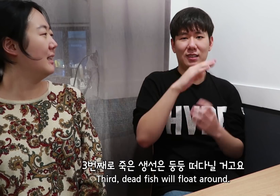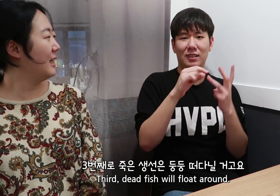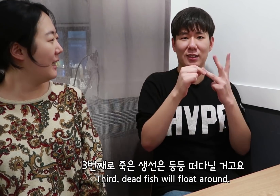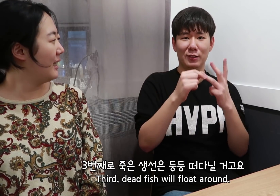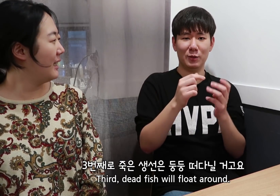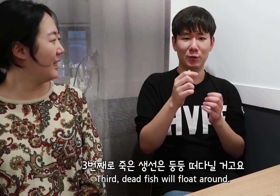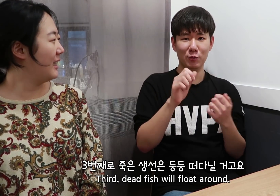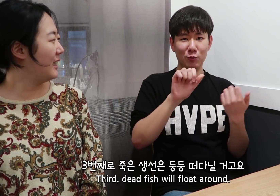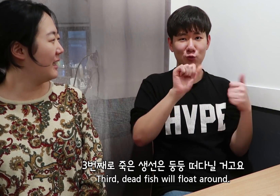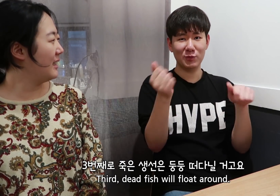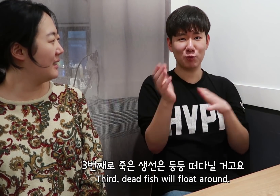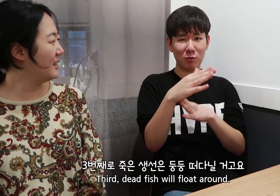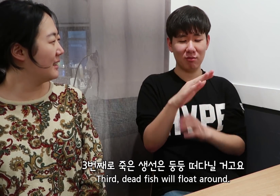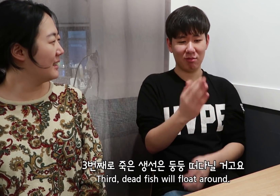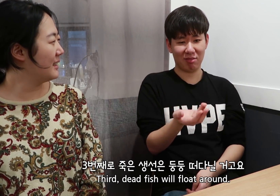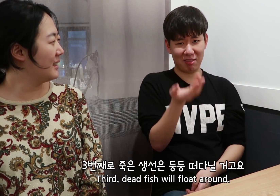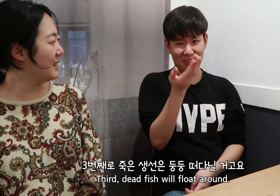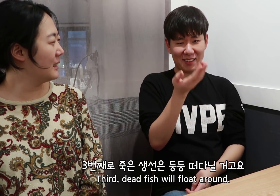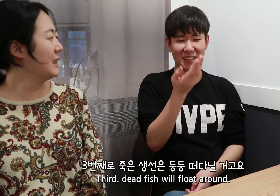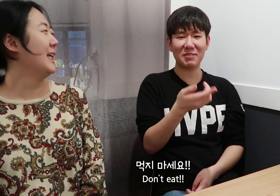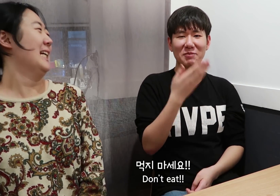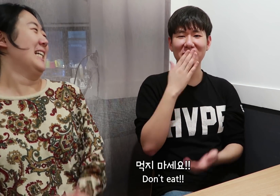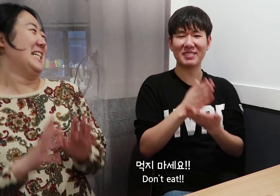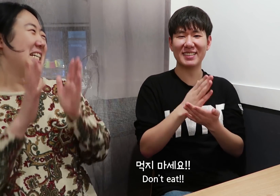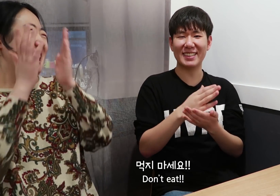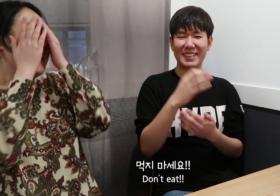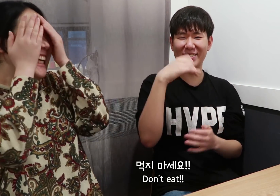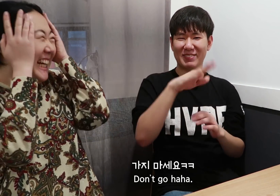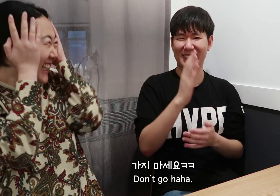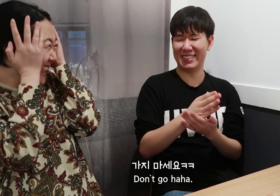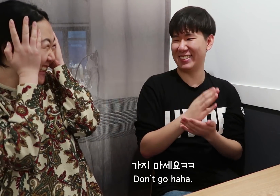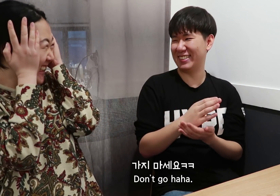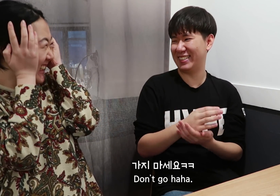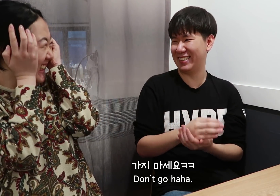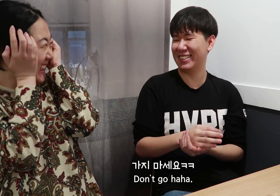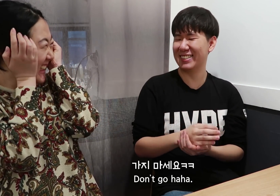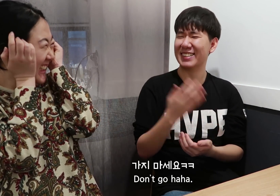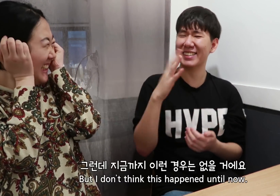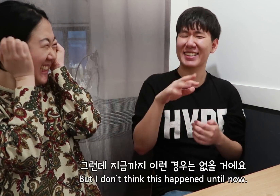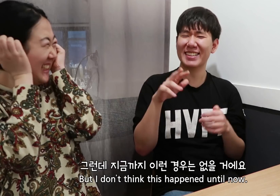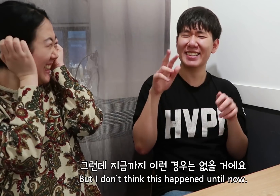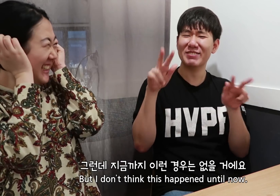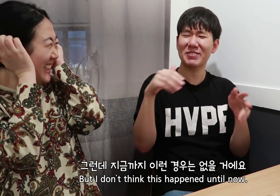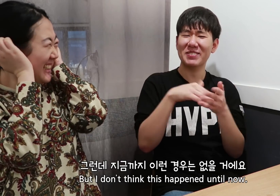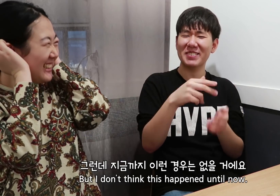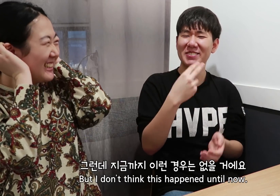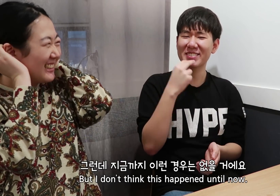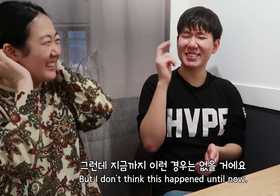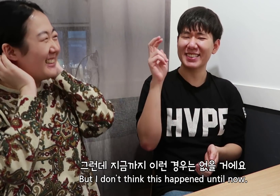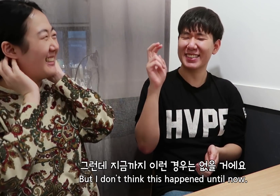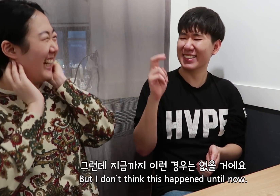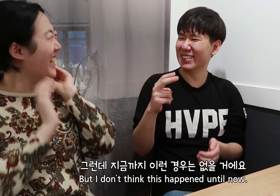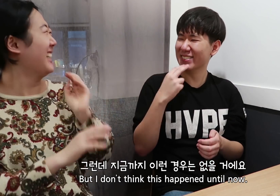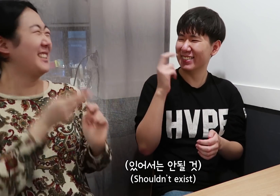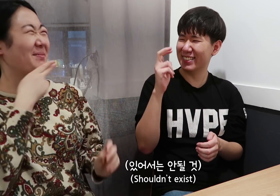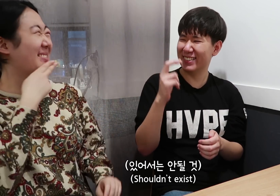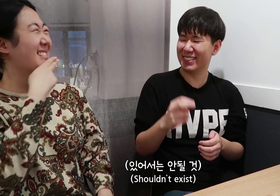Third, dead fish will float around. Don’t eat!! Don’t go haha. But I don’t think this happened until now.